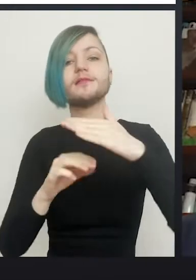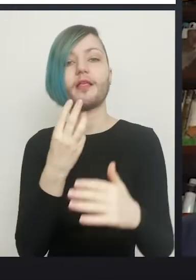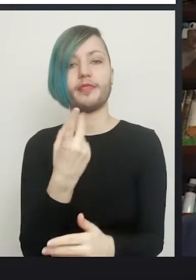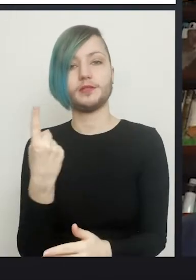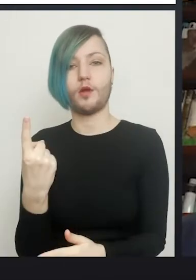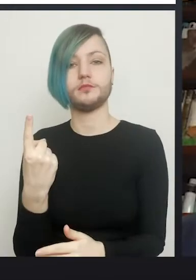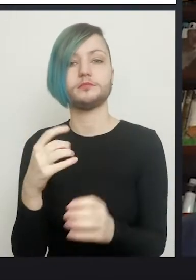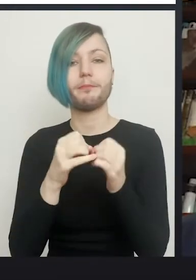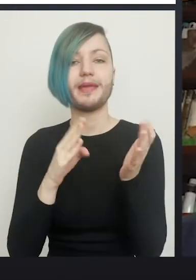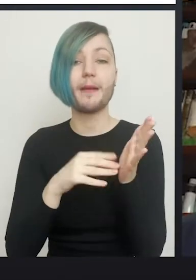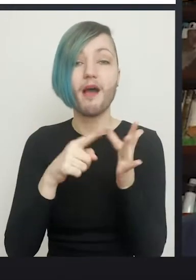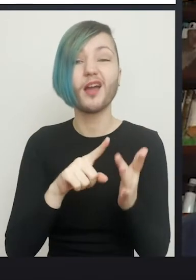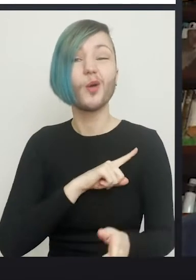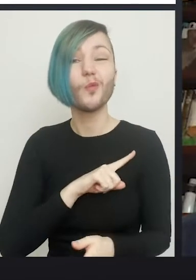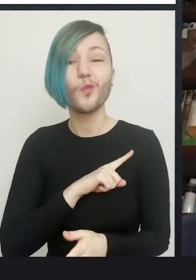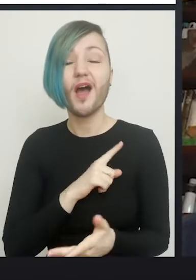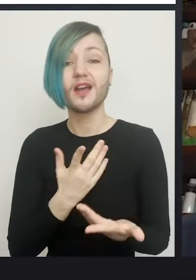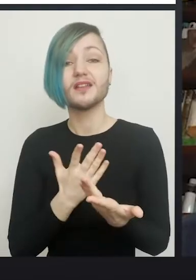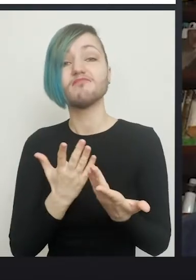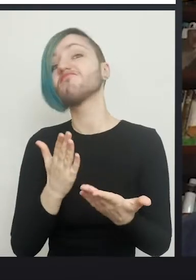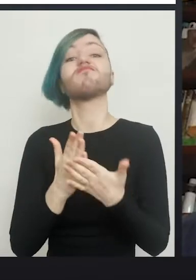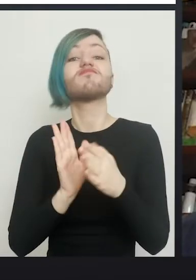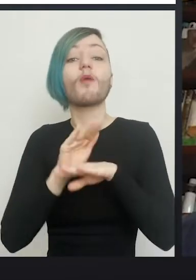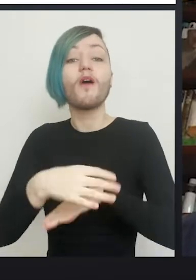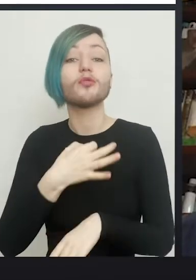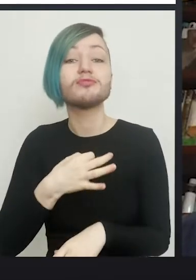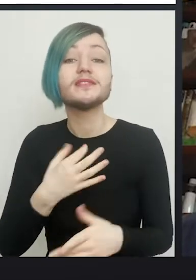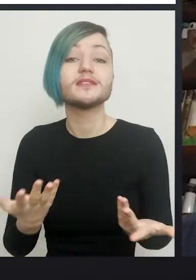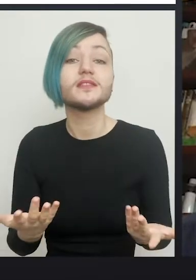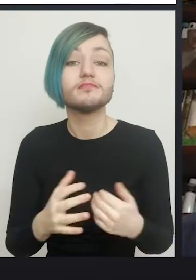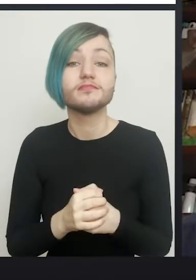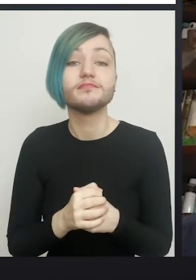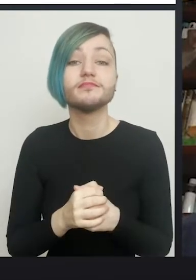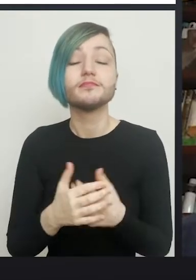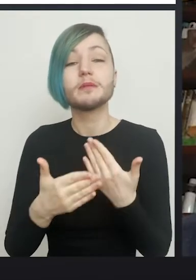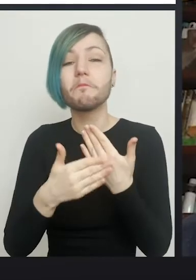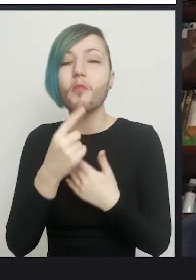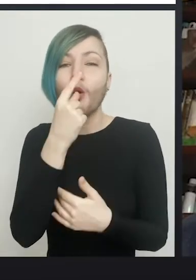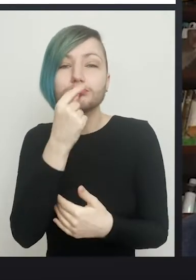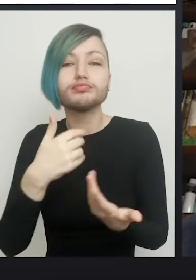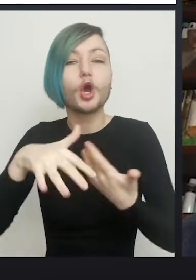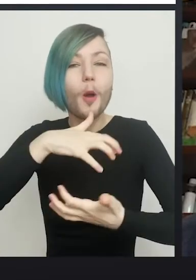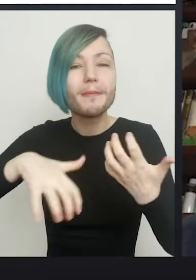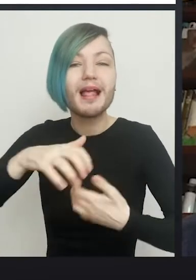The reason for this is fairly simple, the risk of complication once you go above the BMI